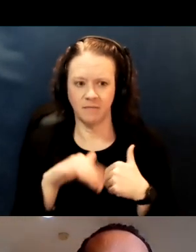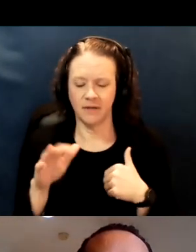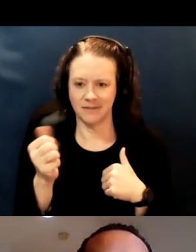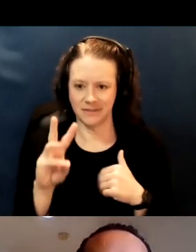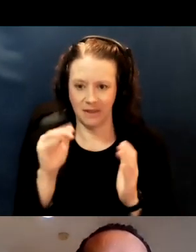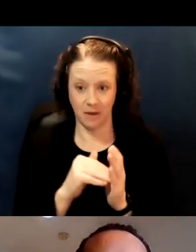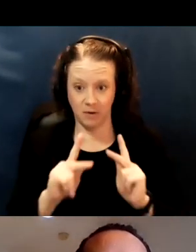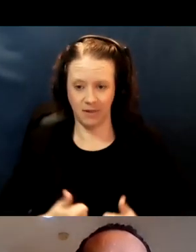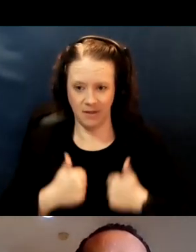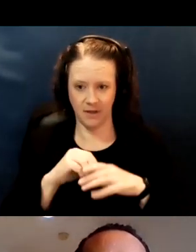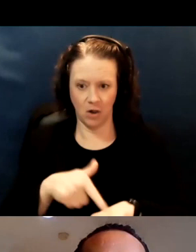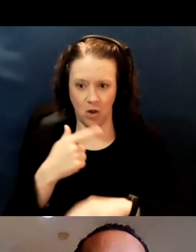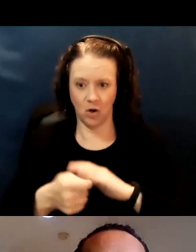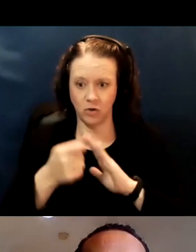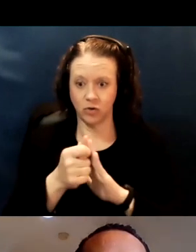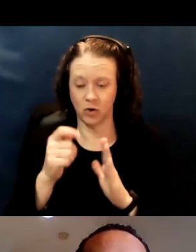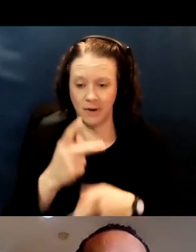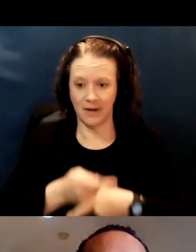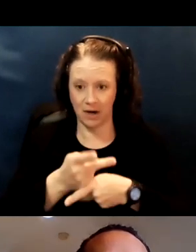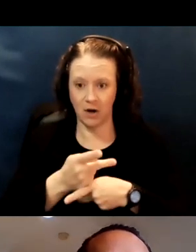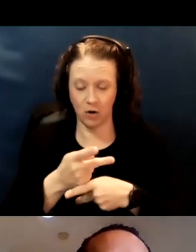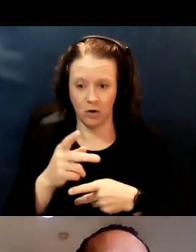and residential care facilities for the elderly.